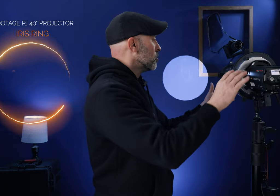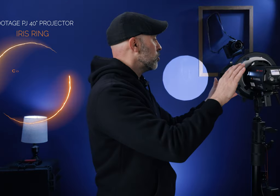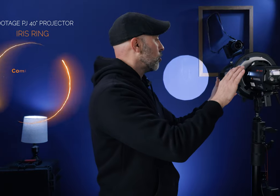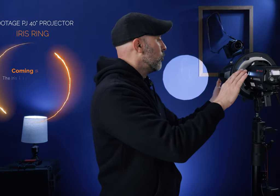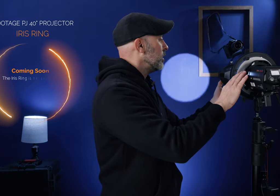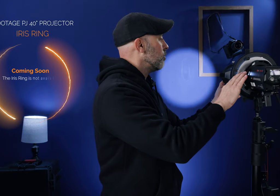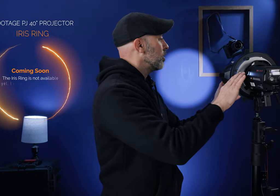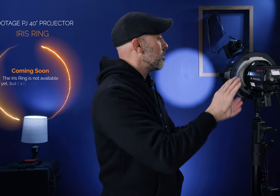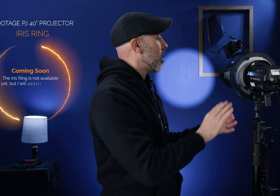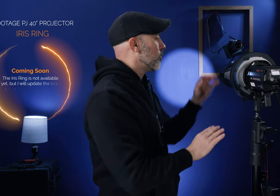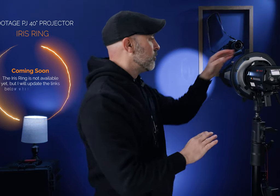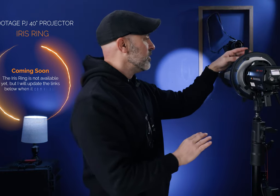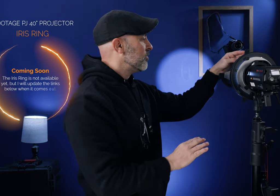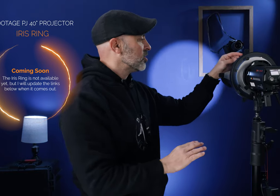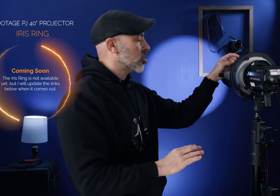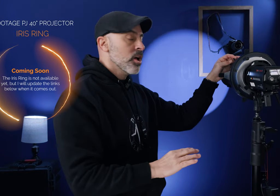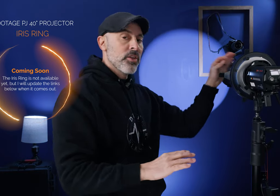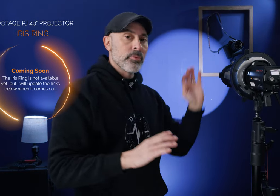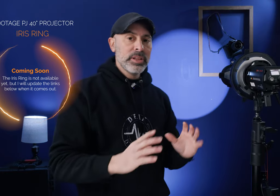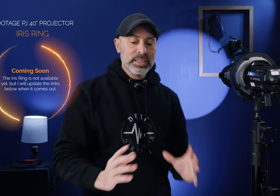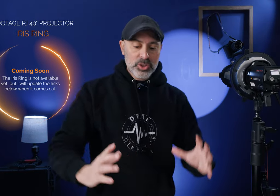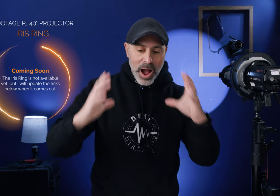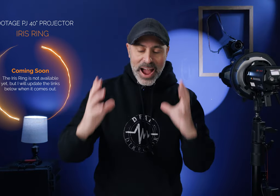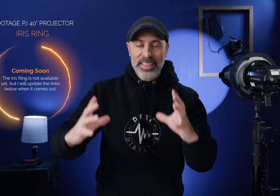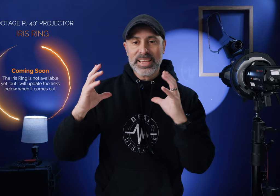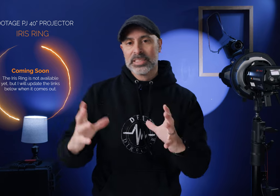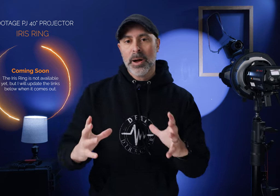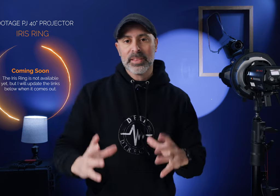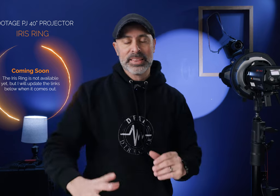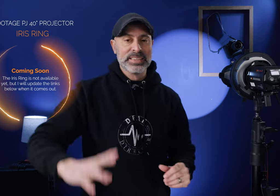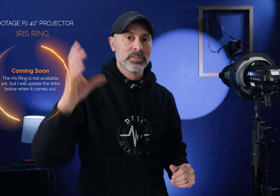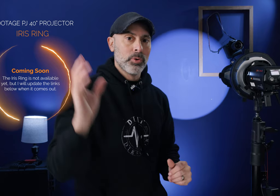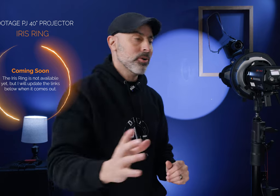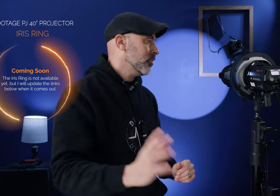so just a really really powerful fixture really lets you highlight and Spotlight things it's a